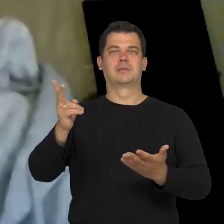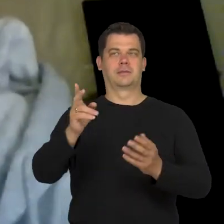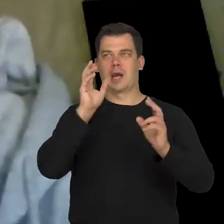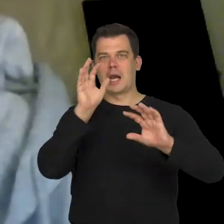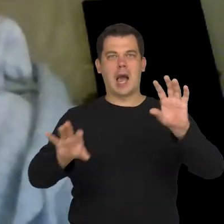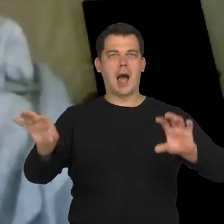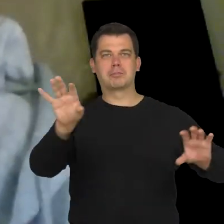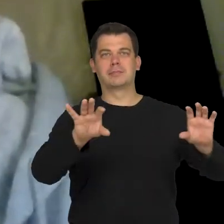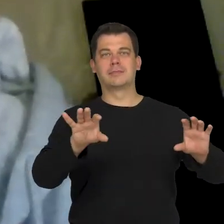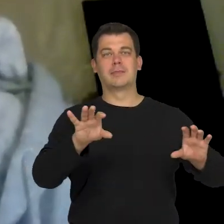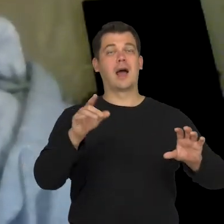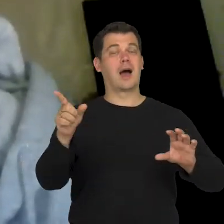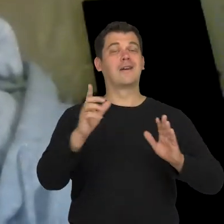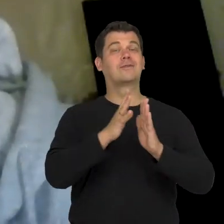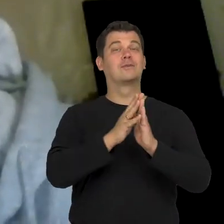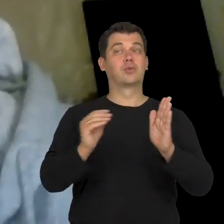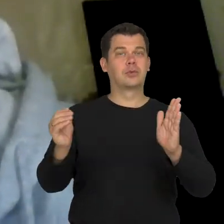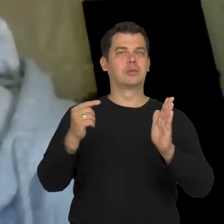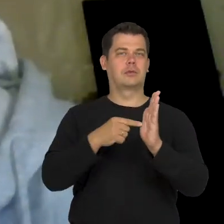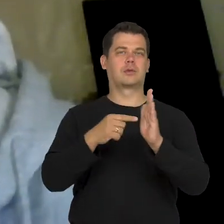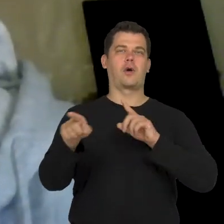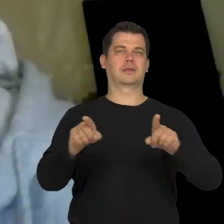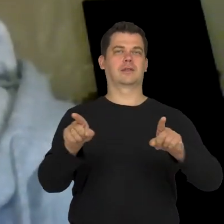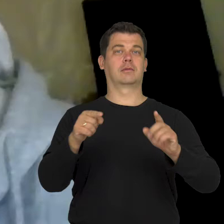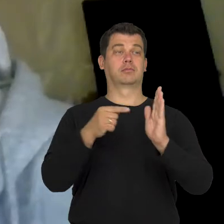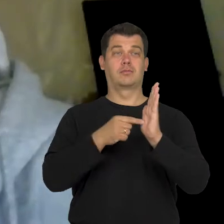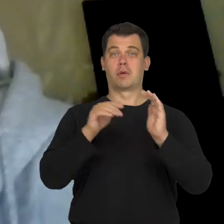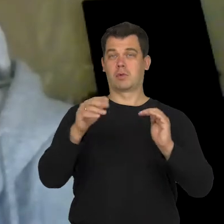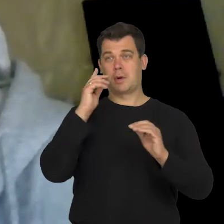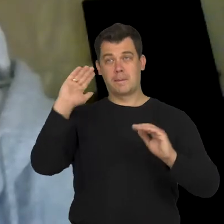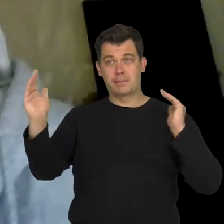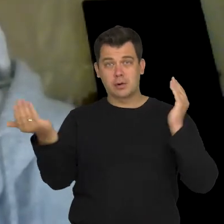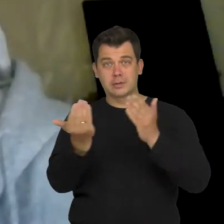but this is a cognitive example but also an example of having courage to look.